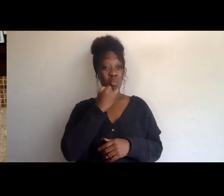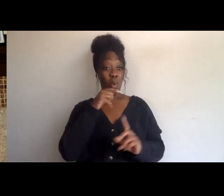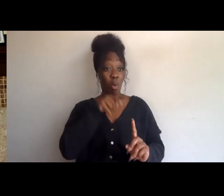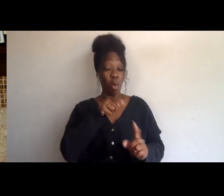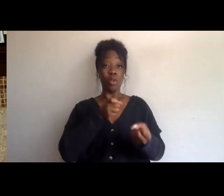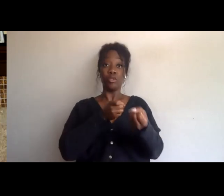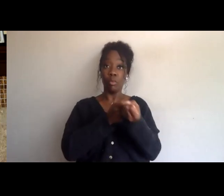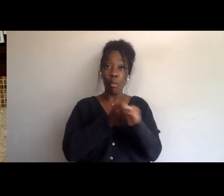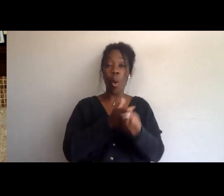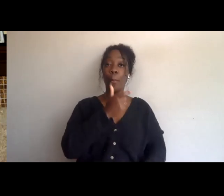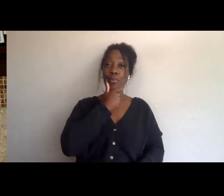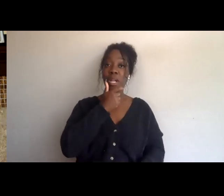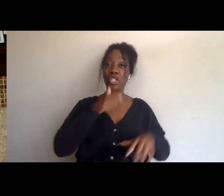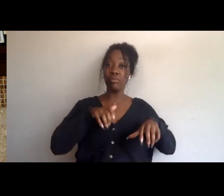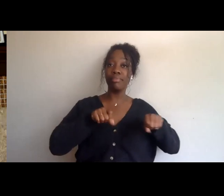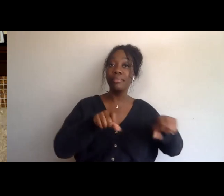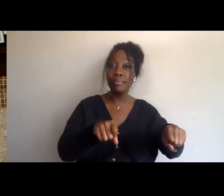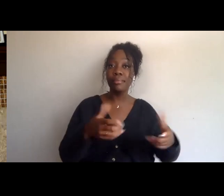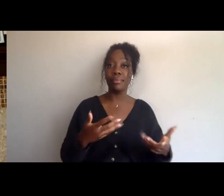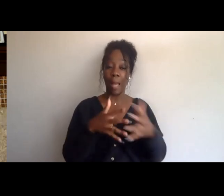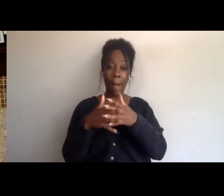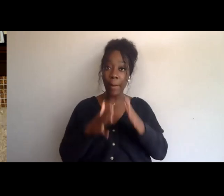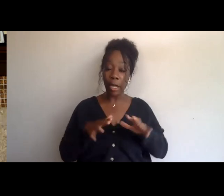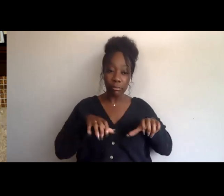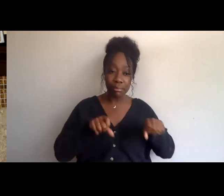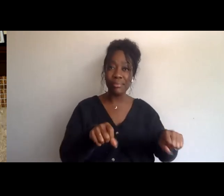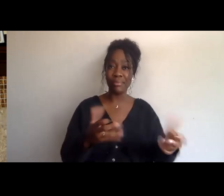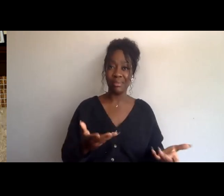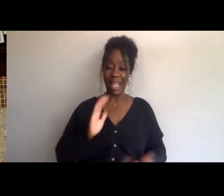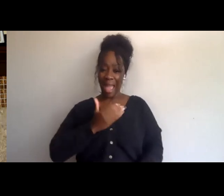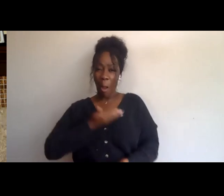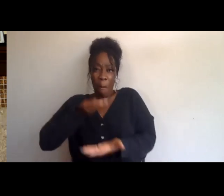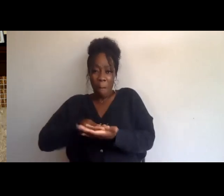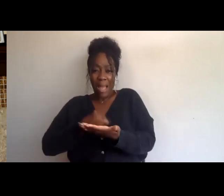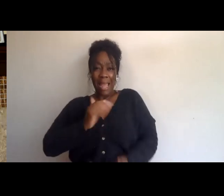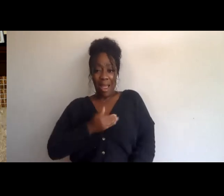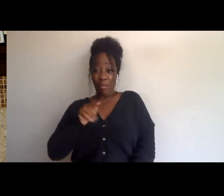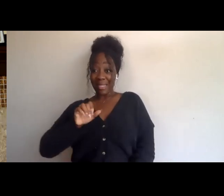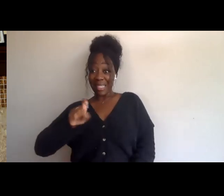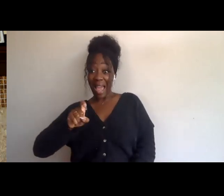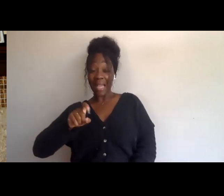but American imperialism, right? These are our tax dollars being put into IDF, right?